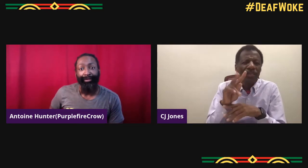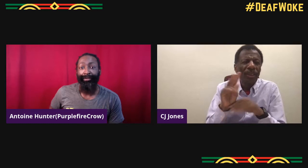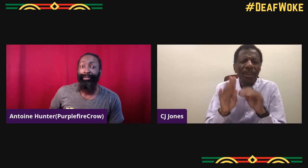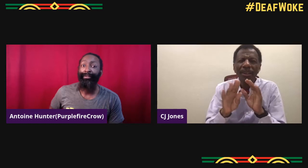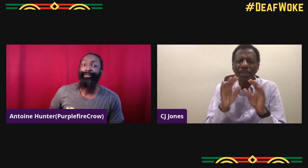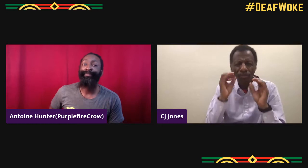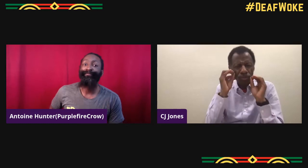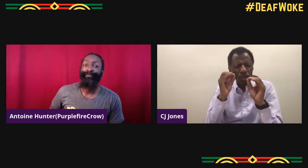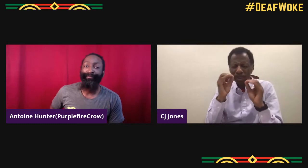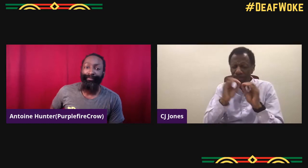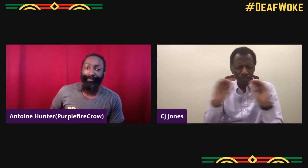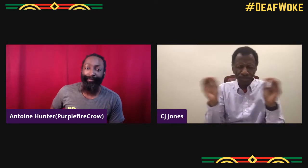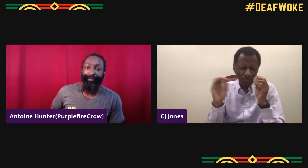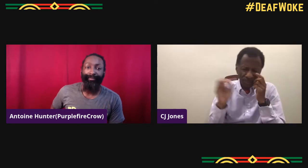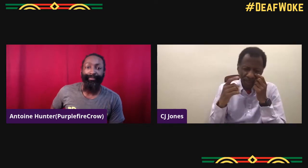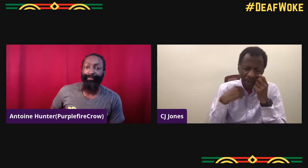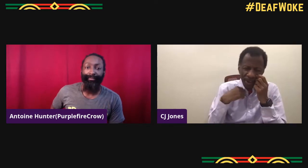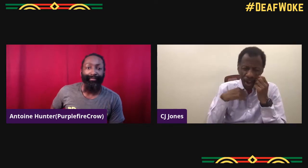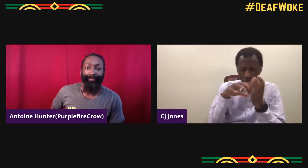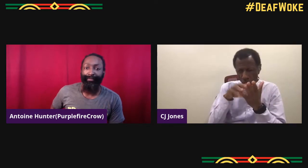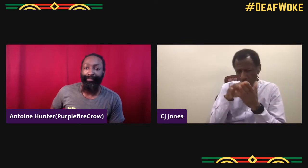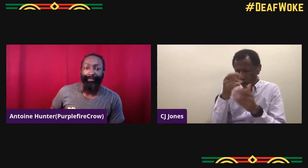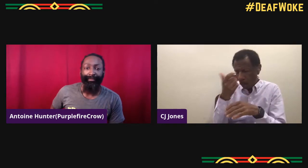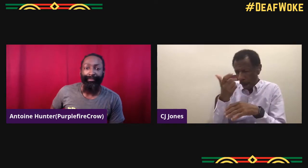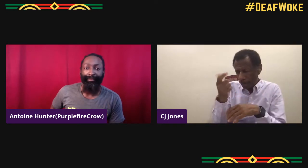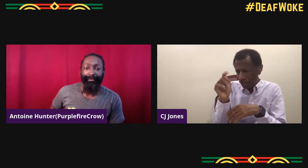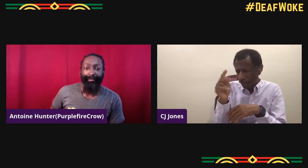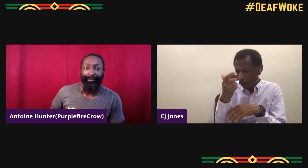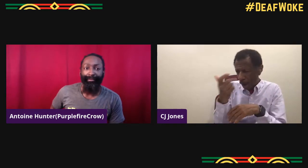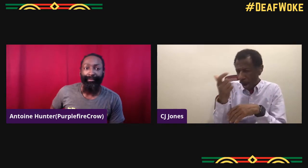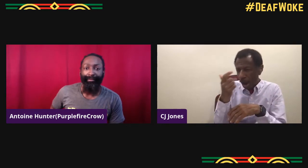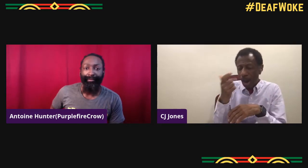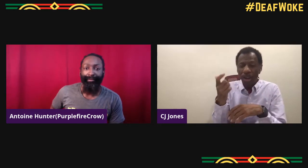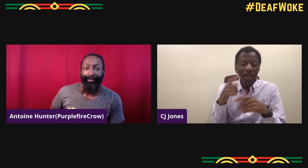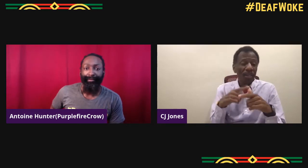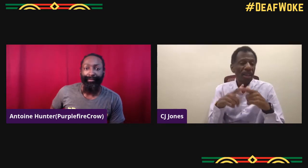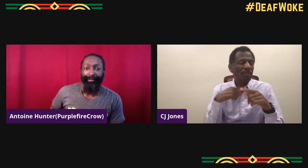The deaf school didn't have a theater course,